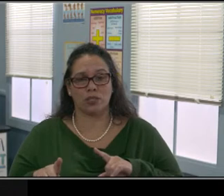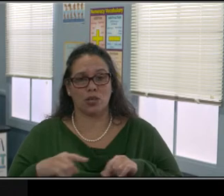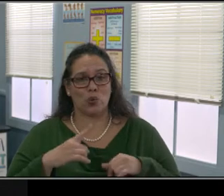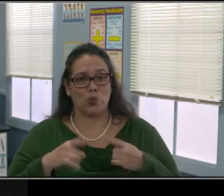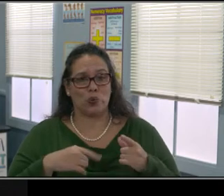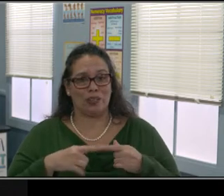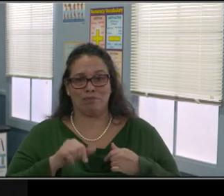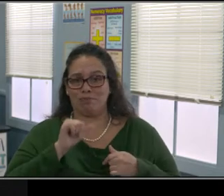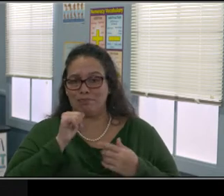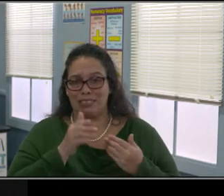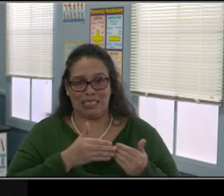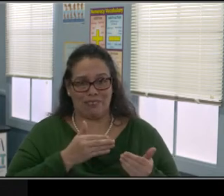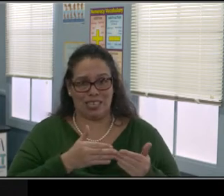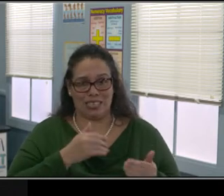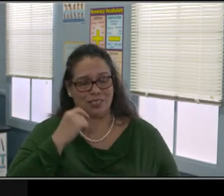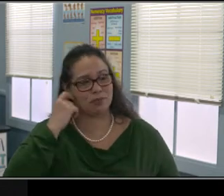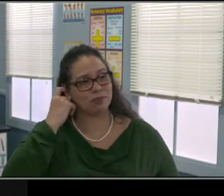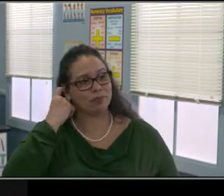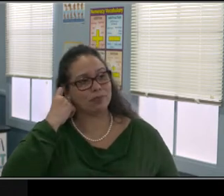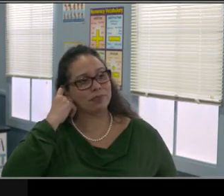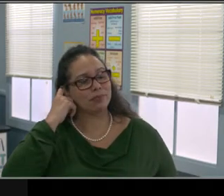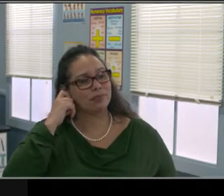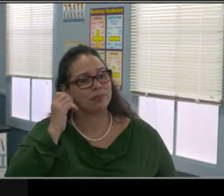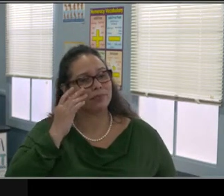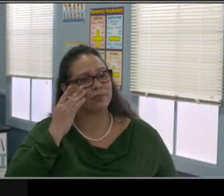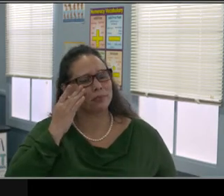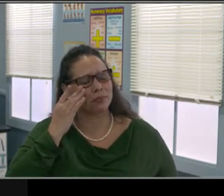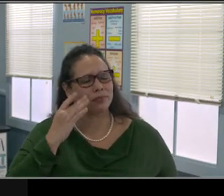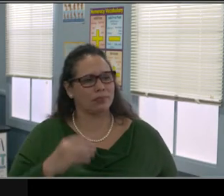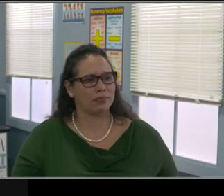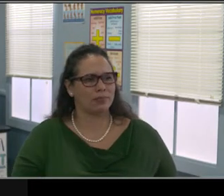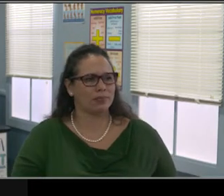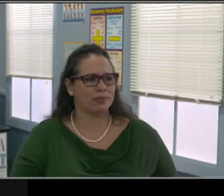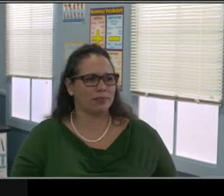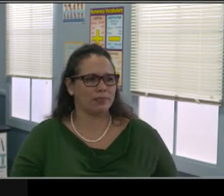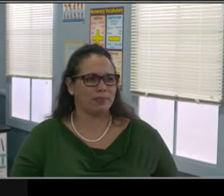and ultimatum is clean this room and you're not going out, or you're not going outside.